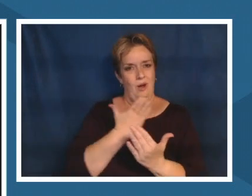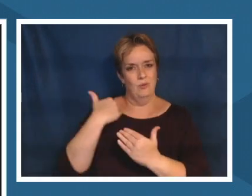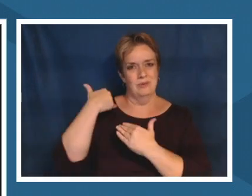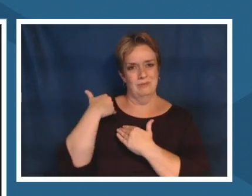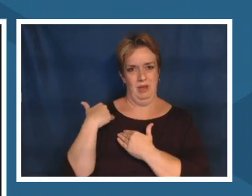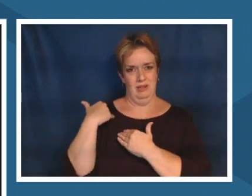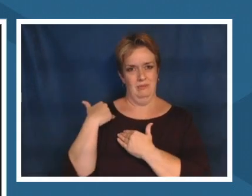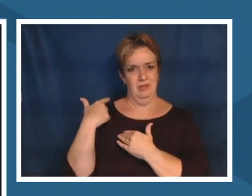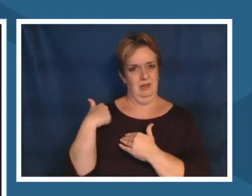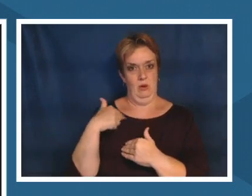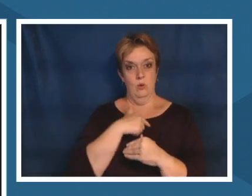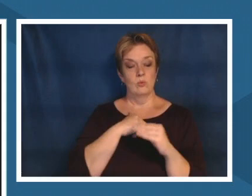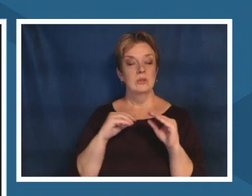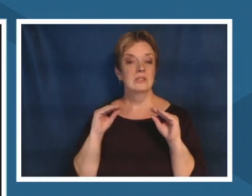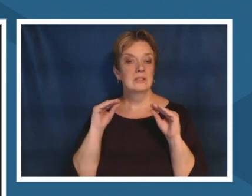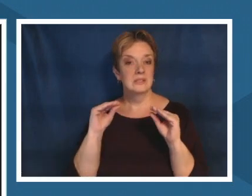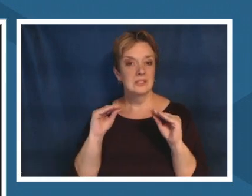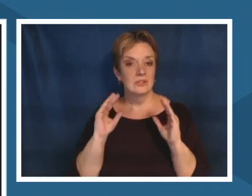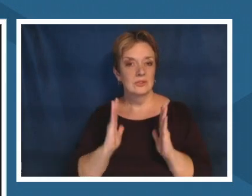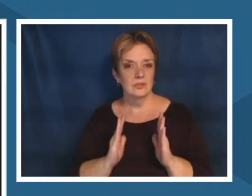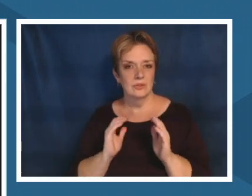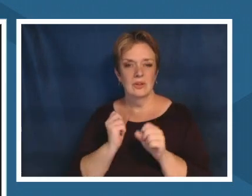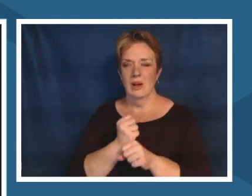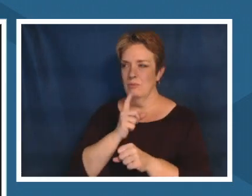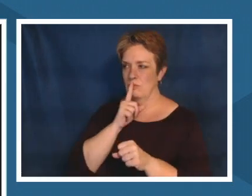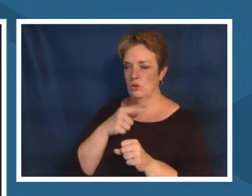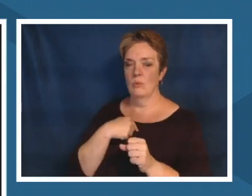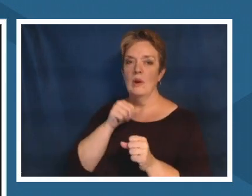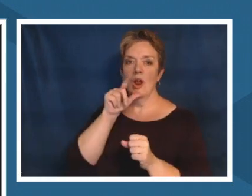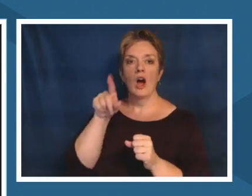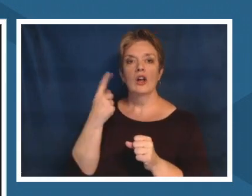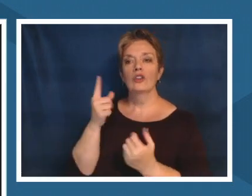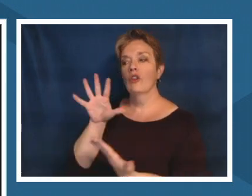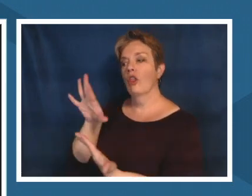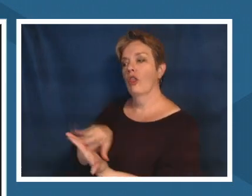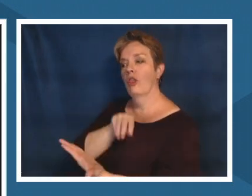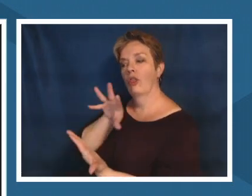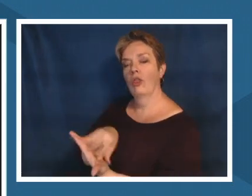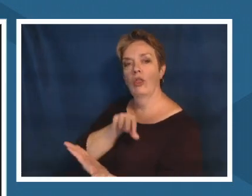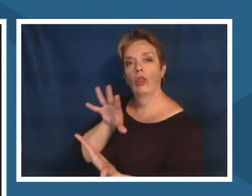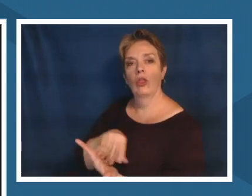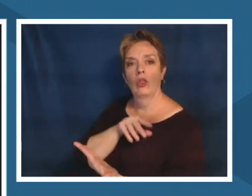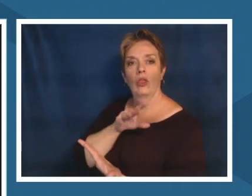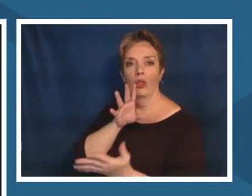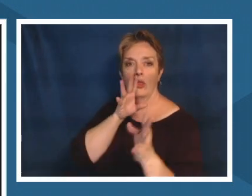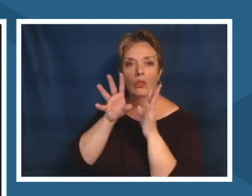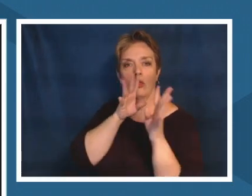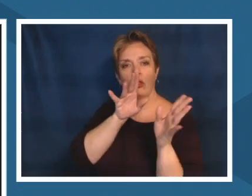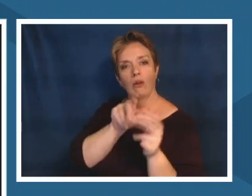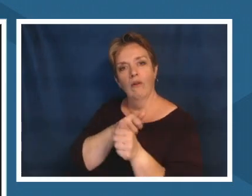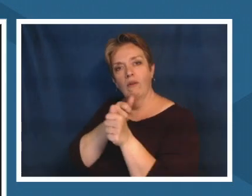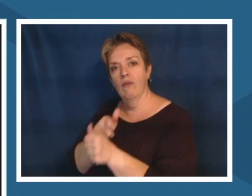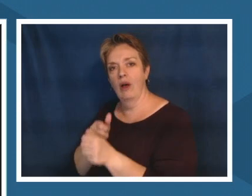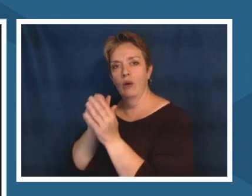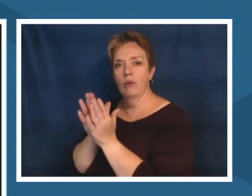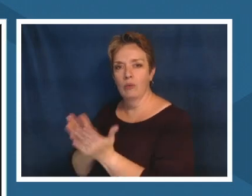um that it's that we're just not regurgitating what's found in a textbook